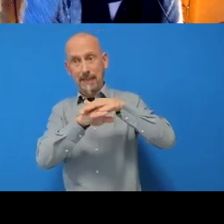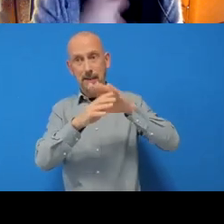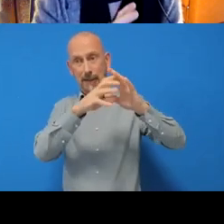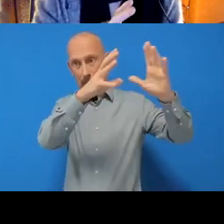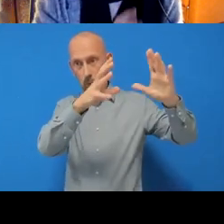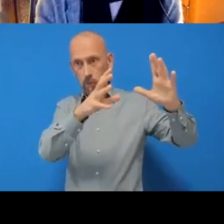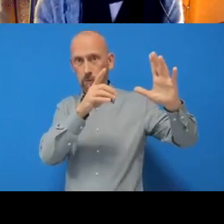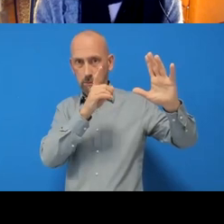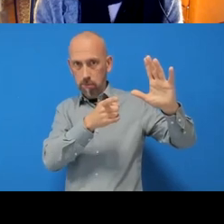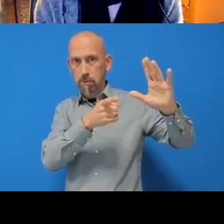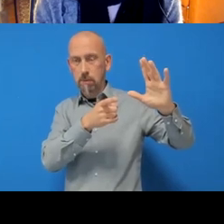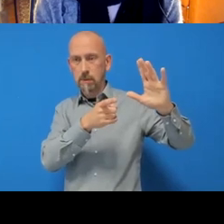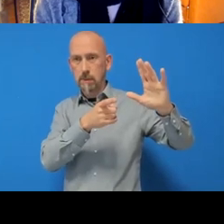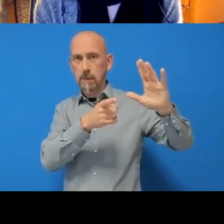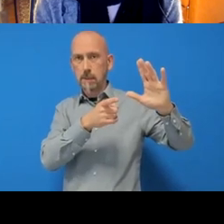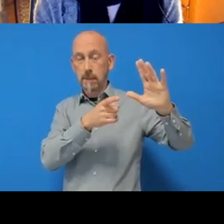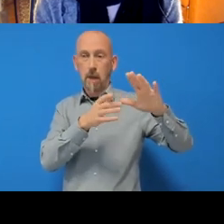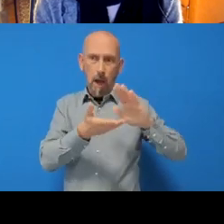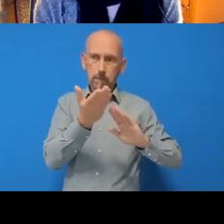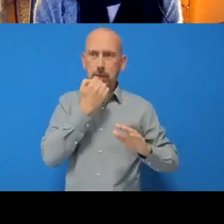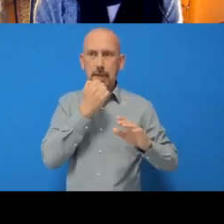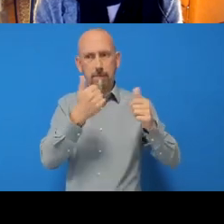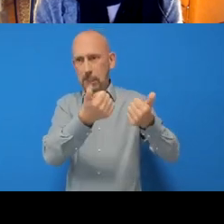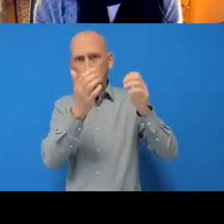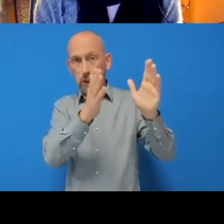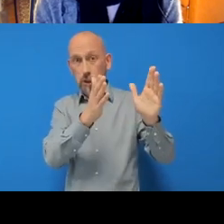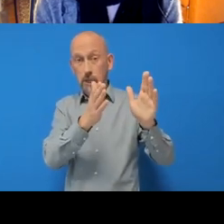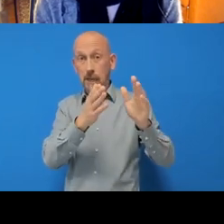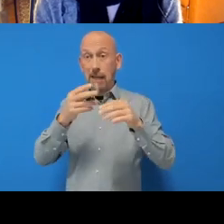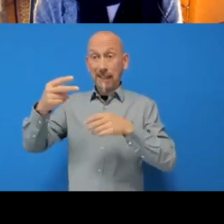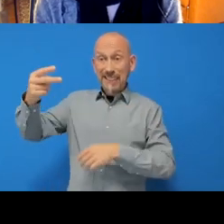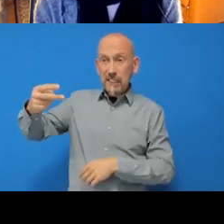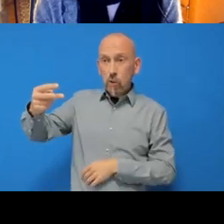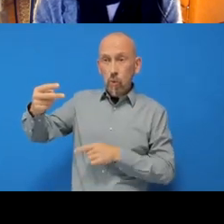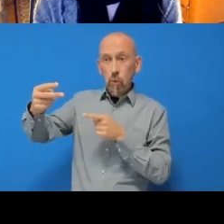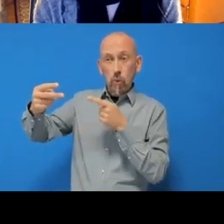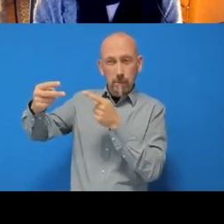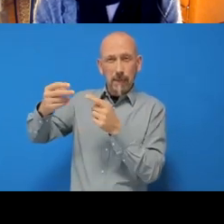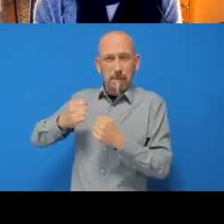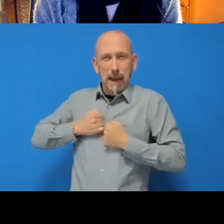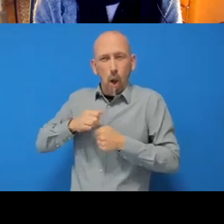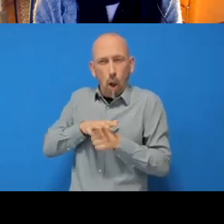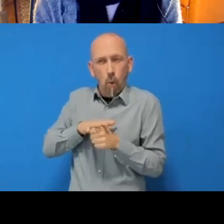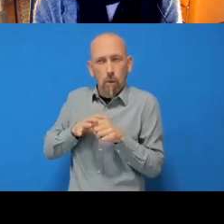whereas these two things are only on my local machine, right, and have just been created. So we still need to like tell Git